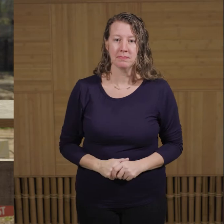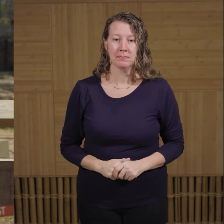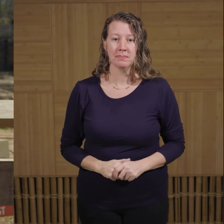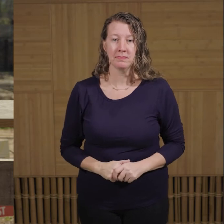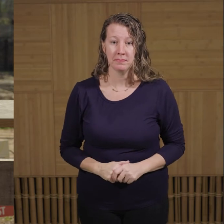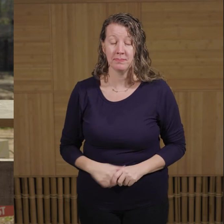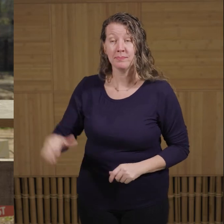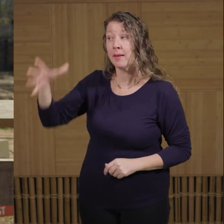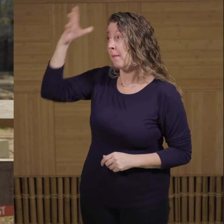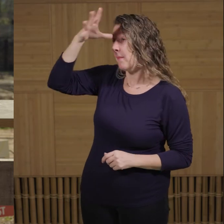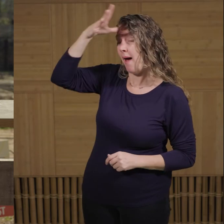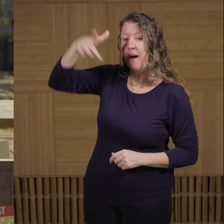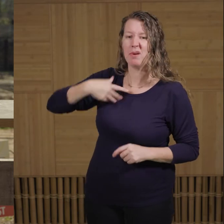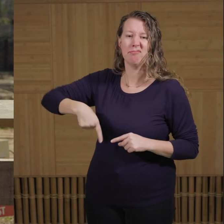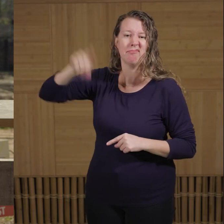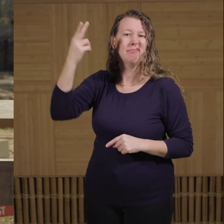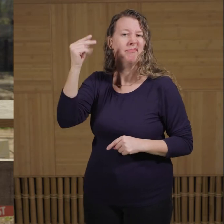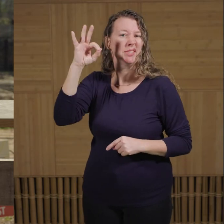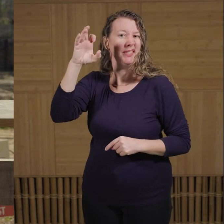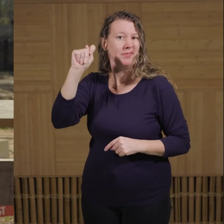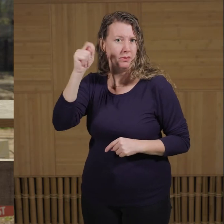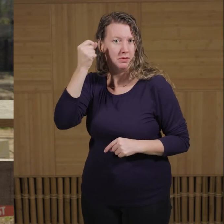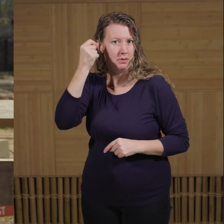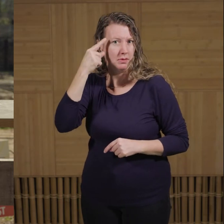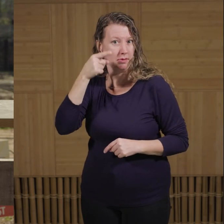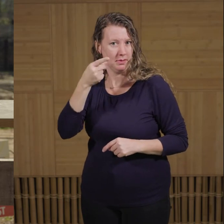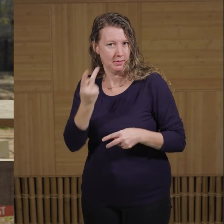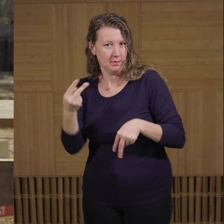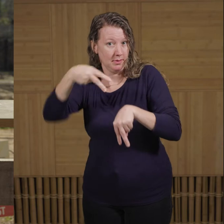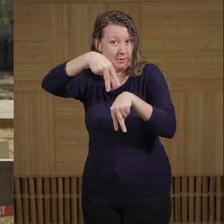For height, a bull elephant can get up to about 13 feet high at their shoulder.